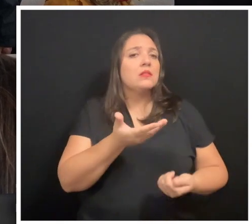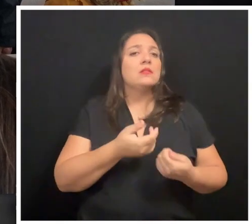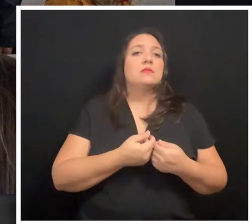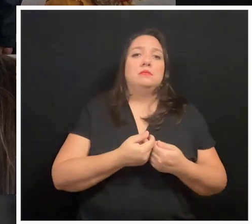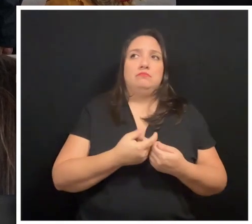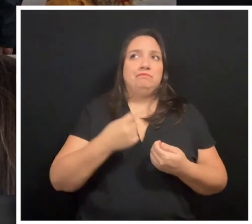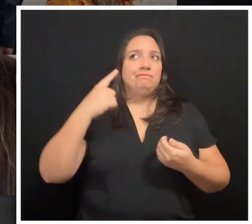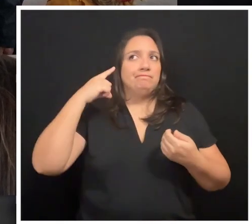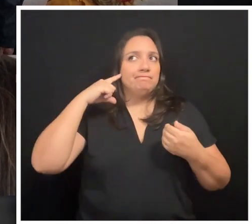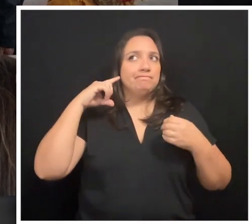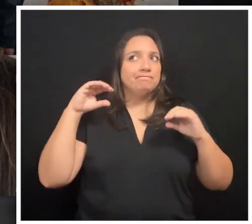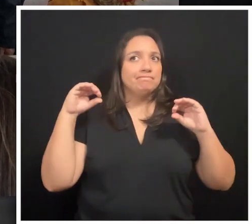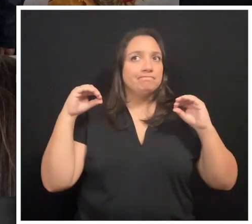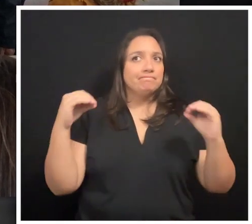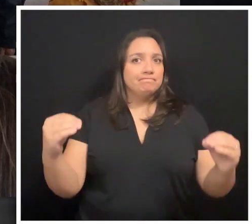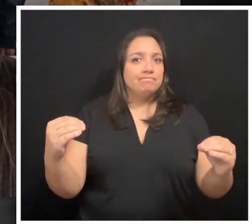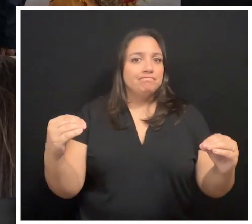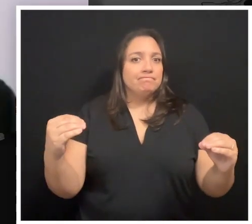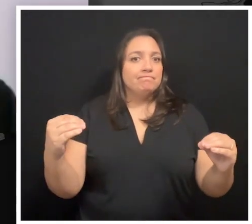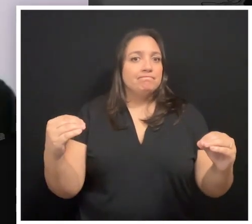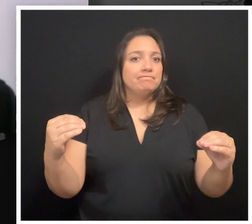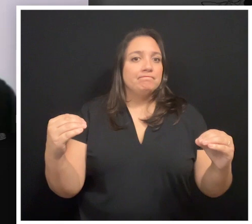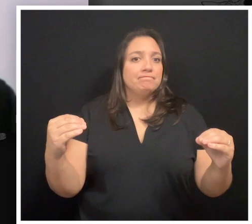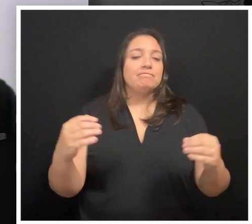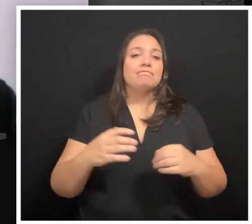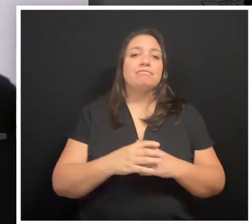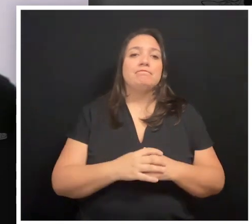for people with disabilities, and I heard crickets.